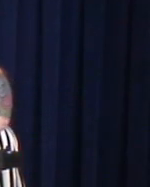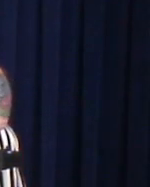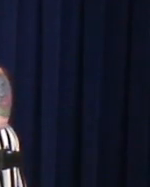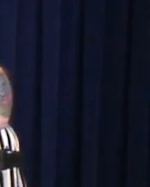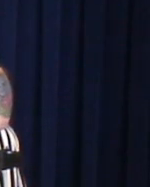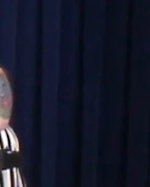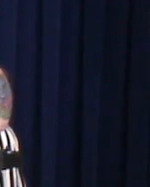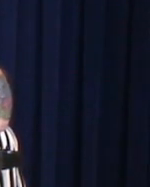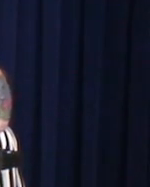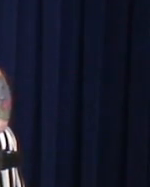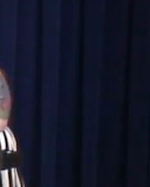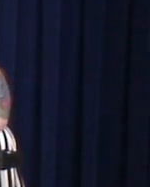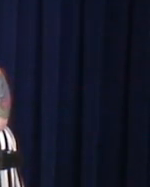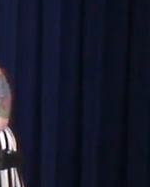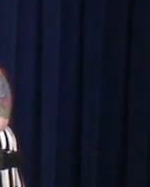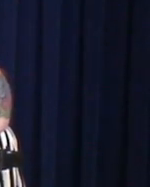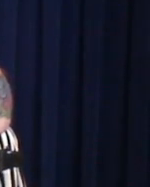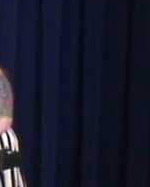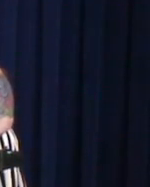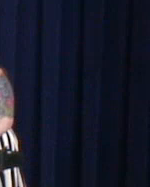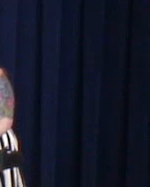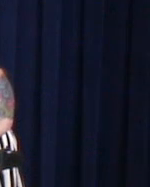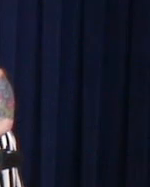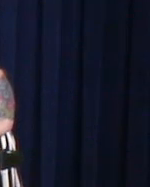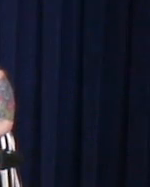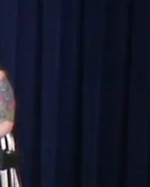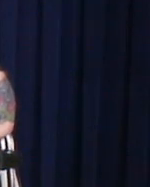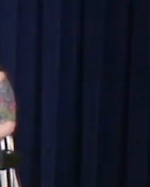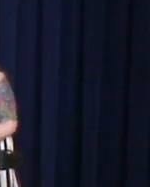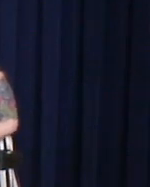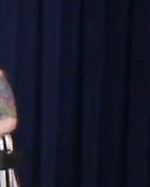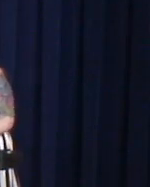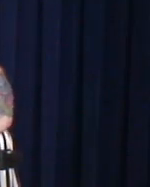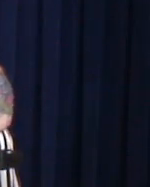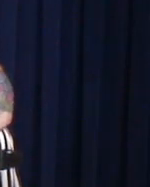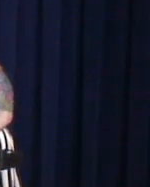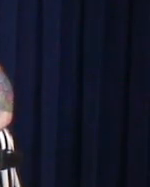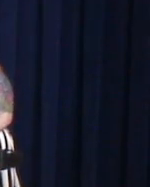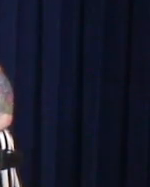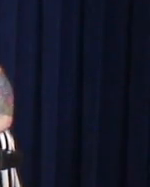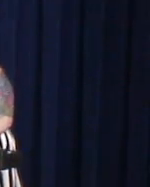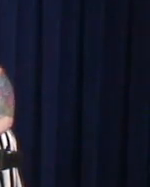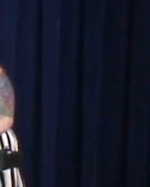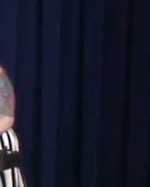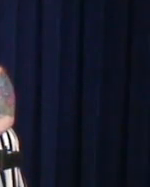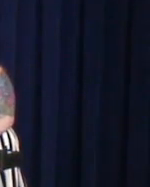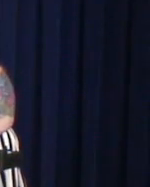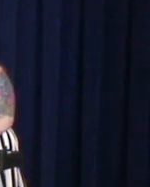Yeah, yeah.